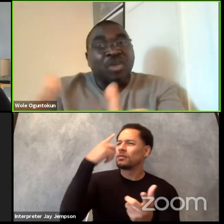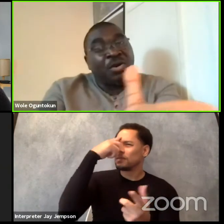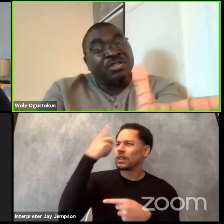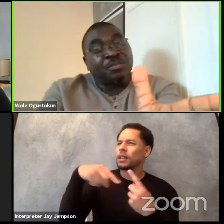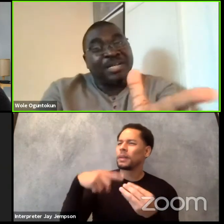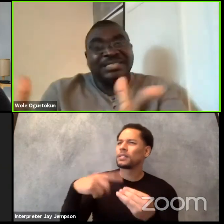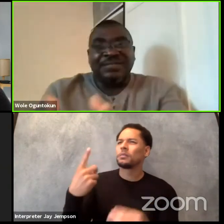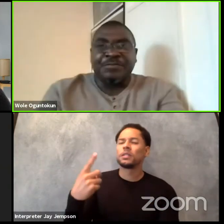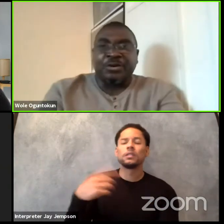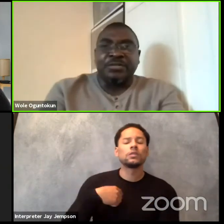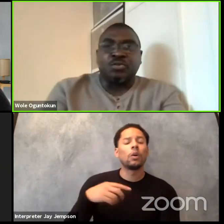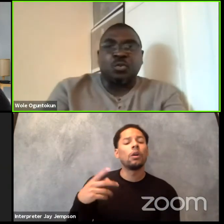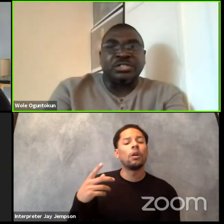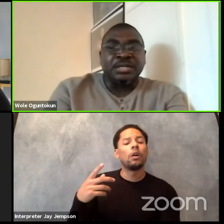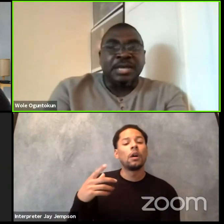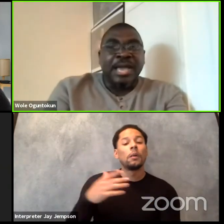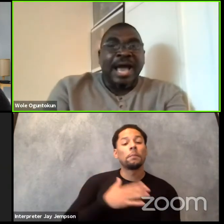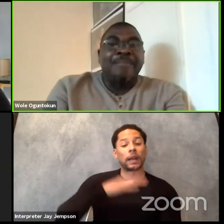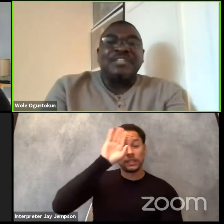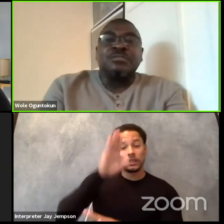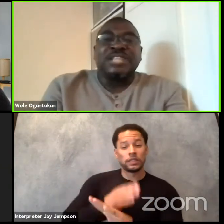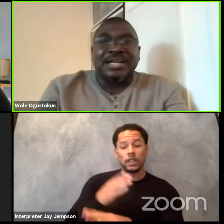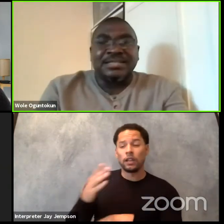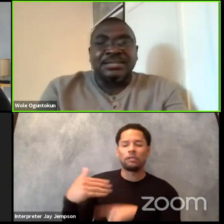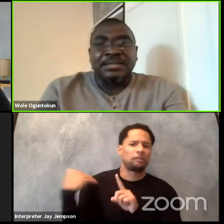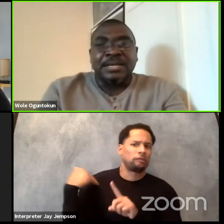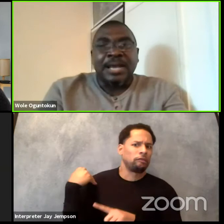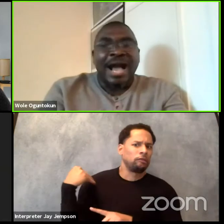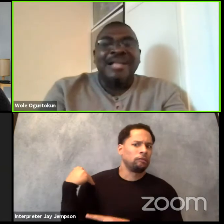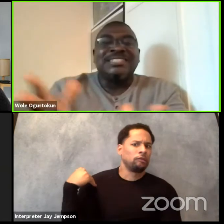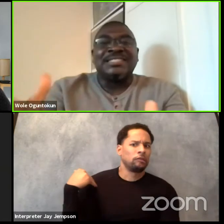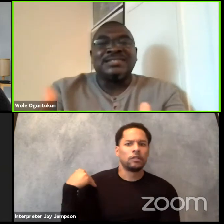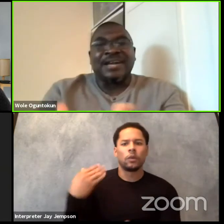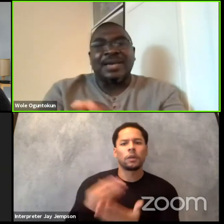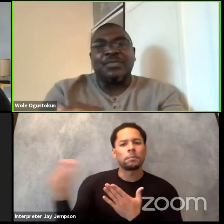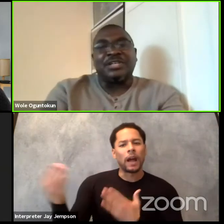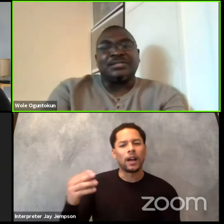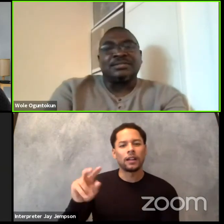So I got a smaller TV for him to watch and by some chance, Al Jazeera came with it